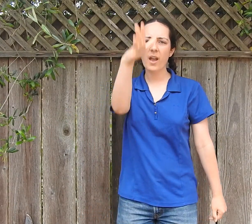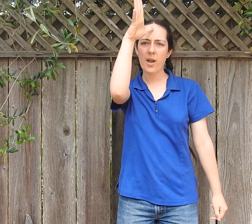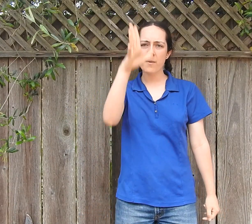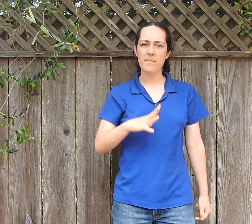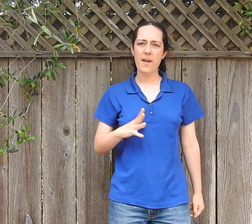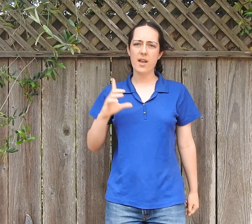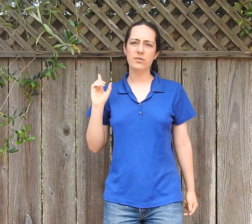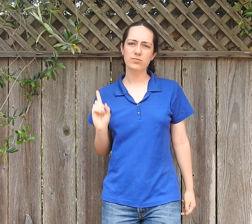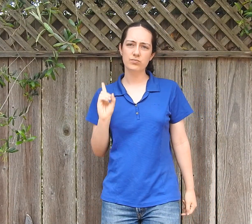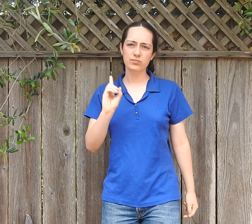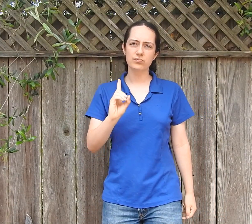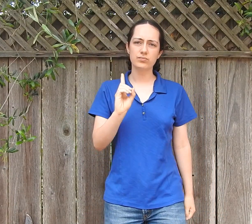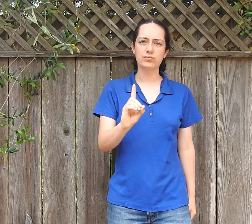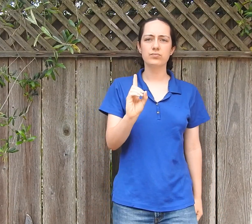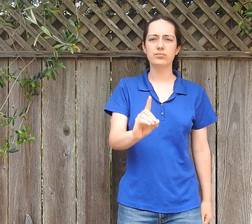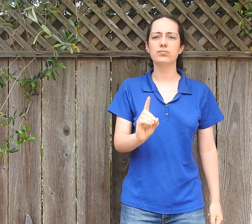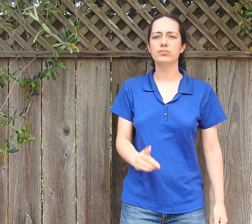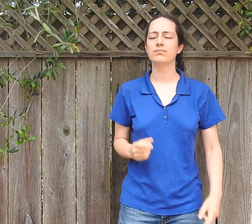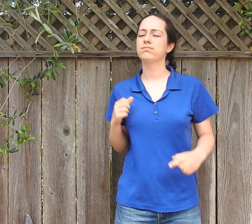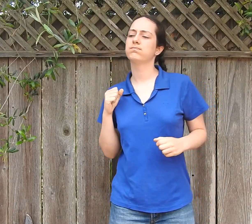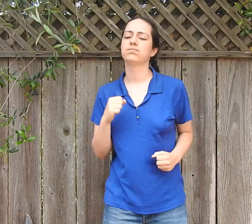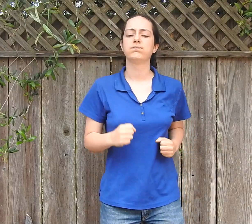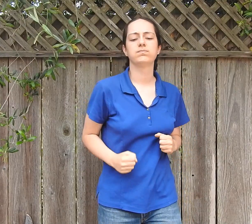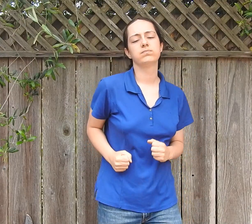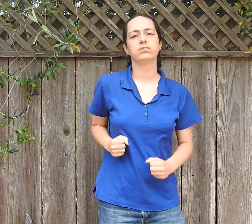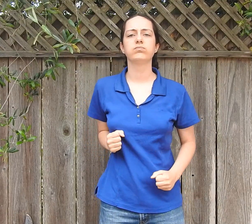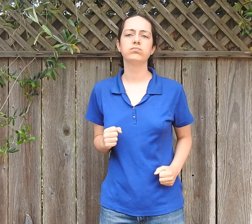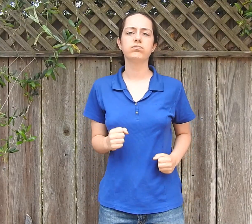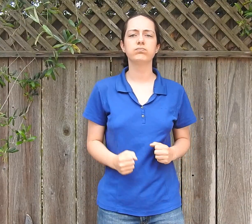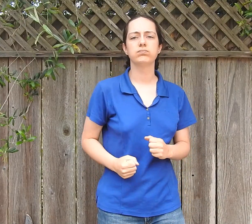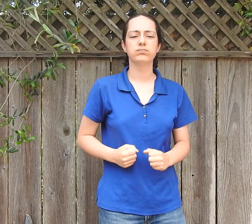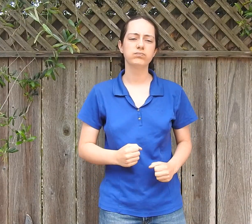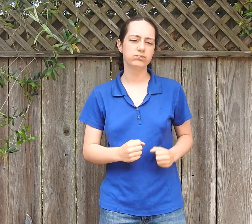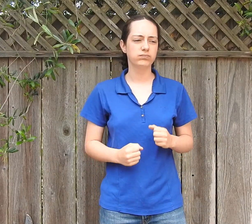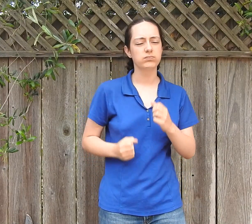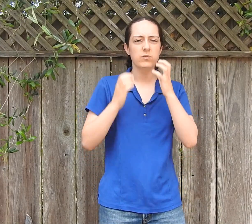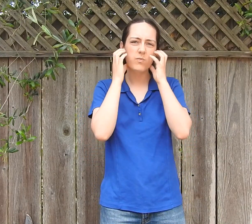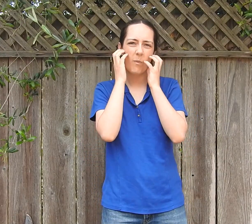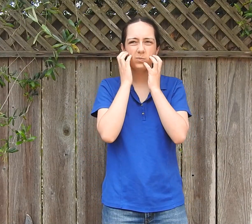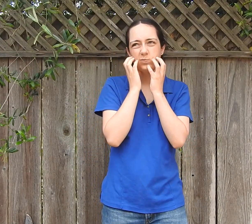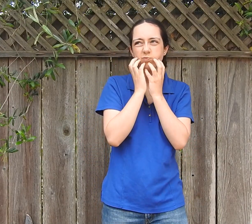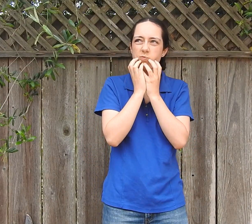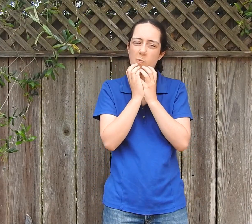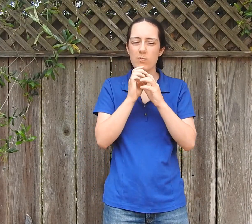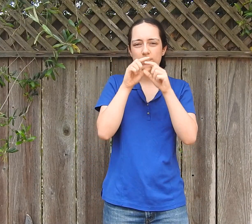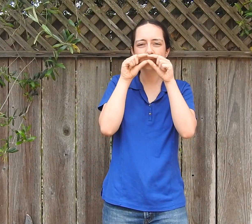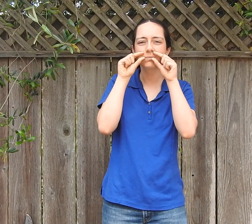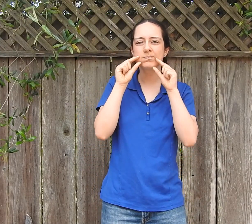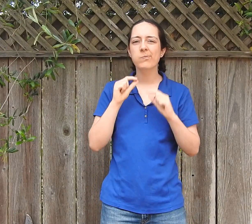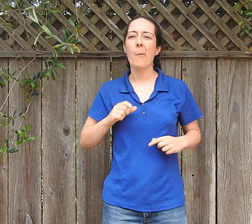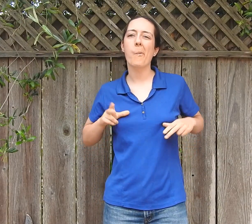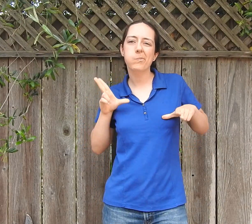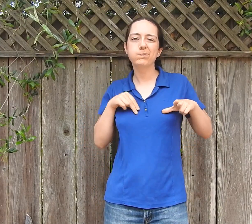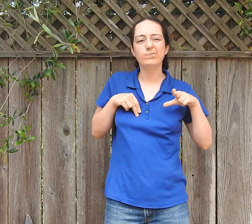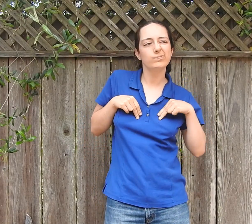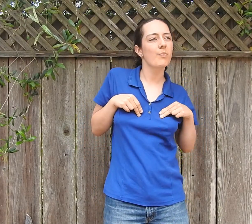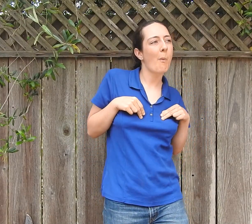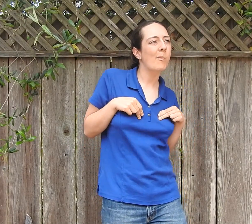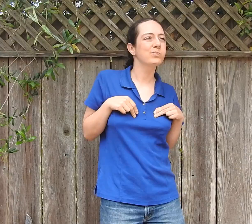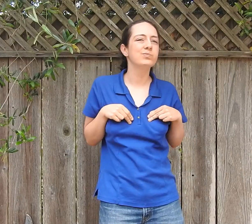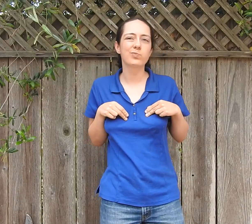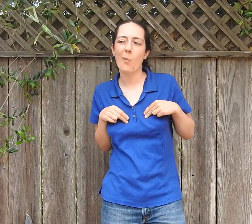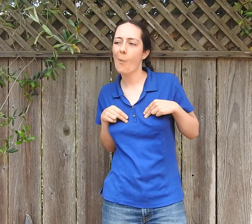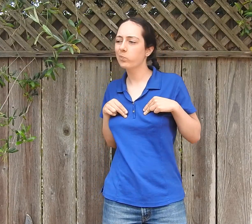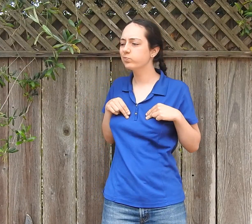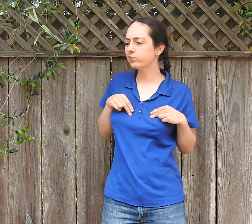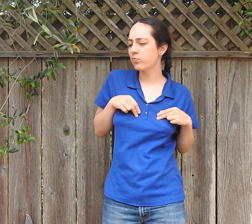A man comes along. He has a beard and mustache, and suspenders.